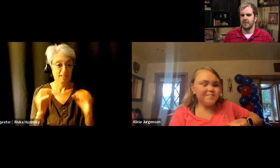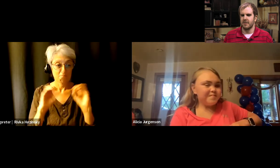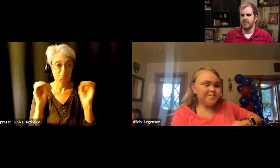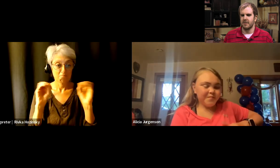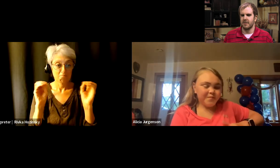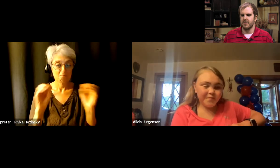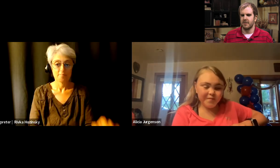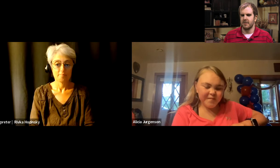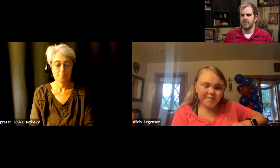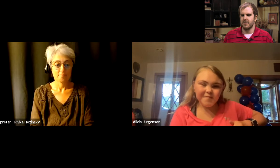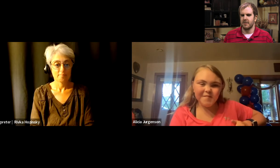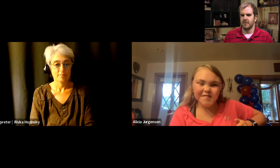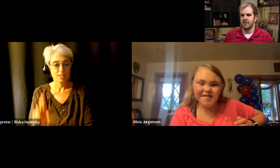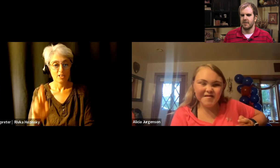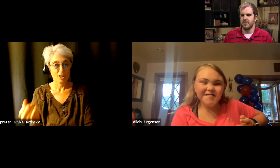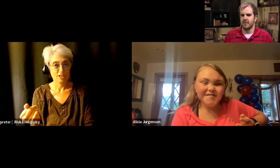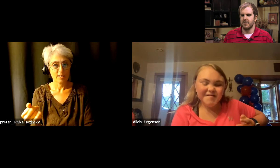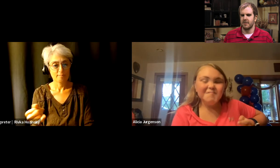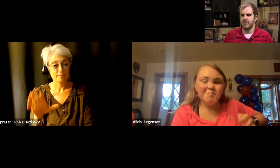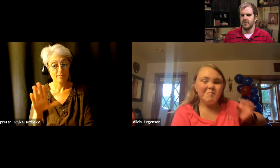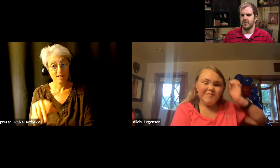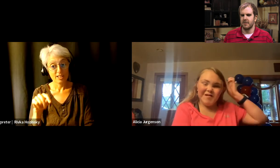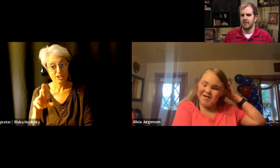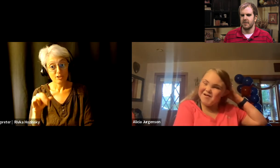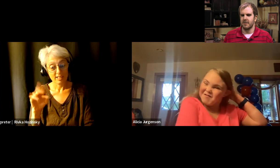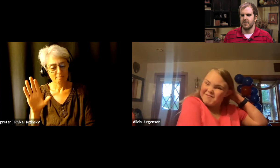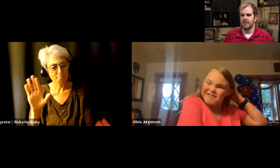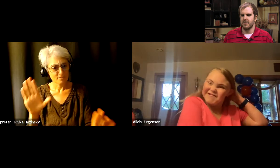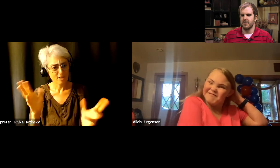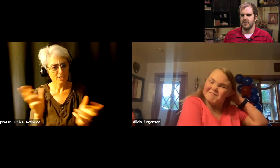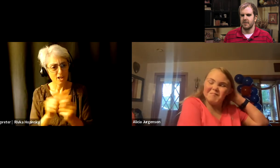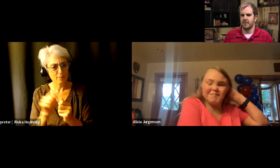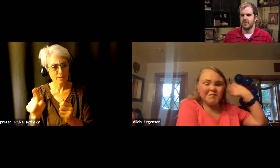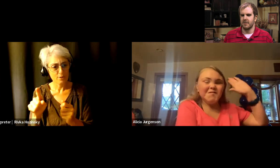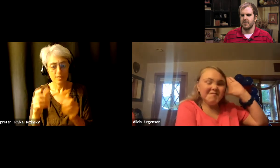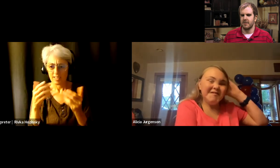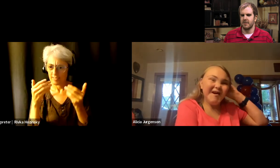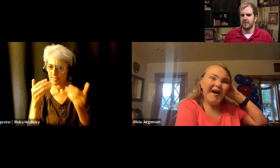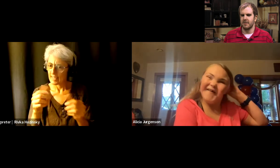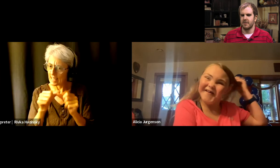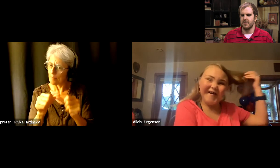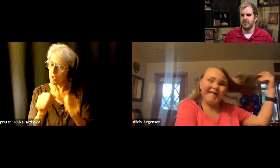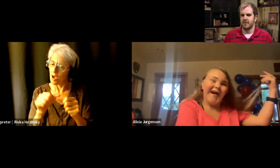Well Te Rina, it's been great uh talking to you. Te Rina: Yep. Keep working on those dance moves okay? Te Rina: Okay.